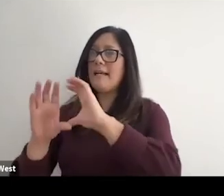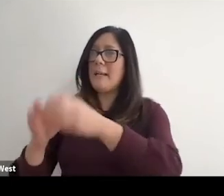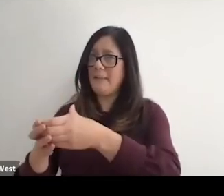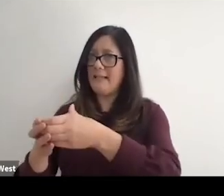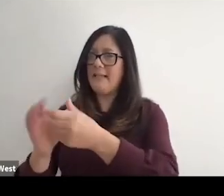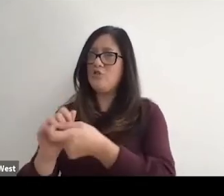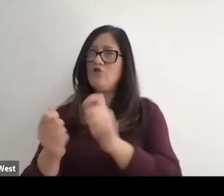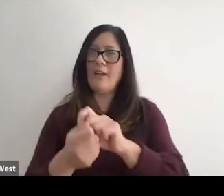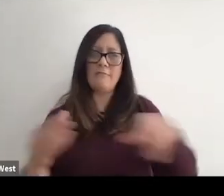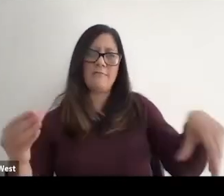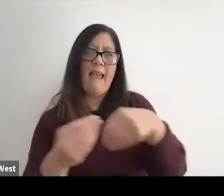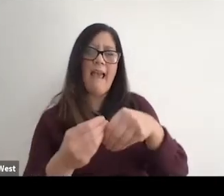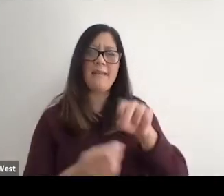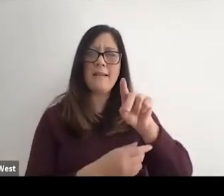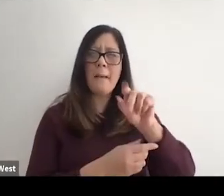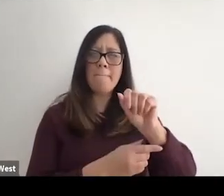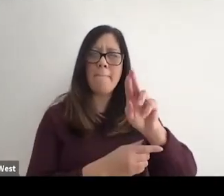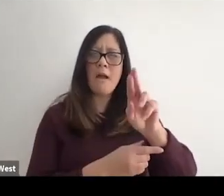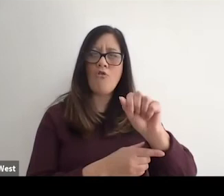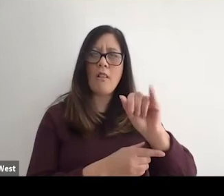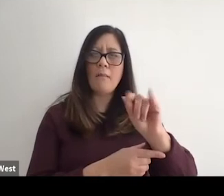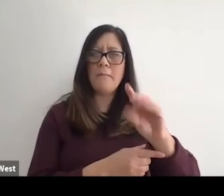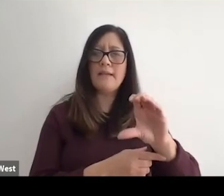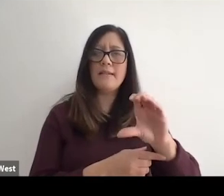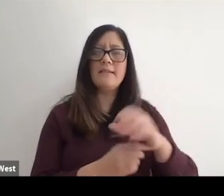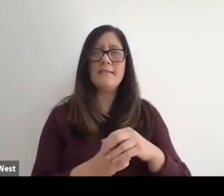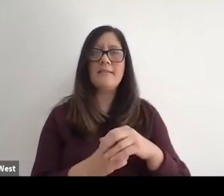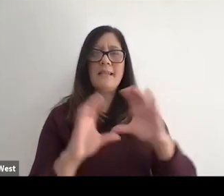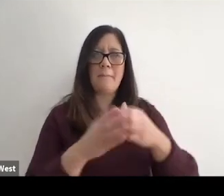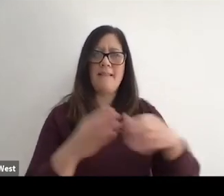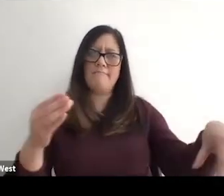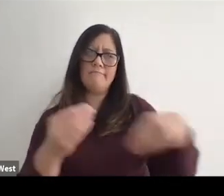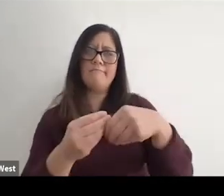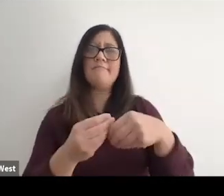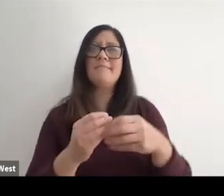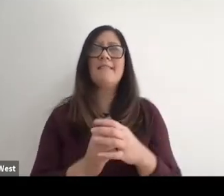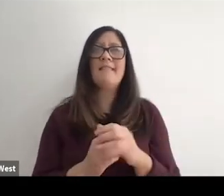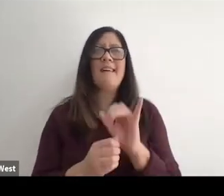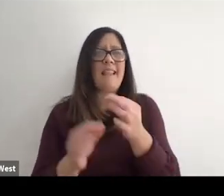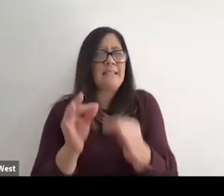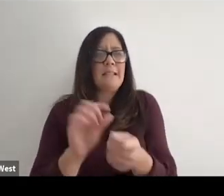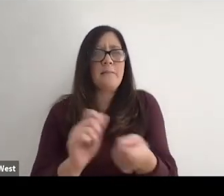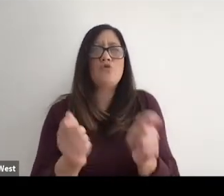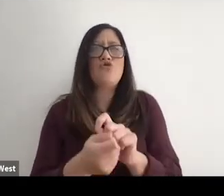Olympic and Paralympic committee that we would with that simple change. Make a lot of progress with